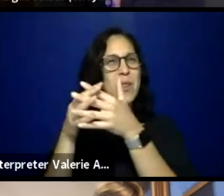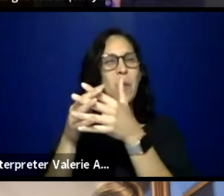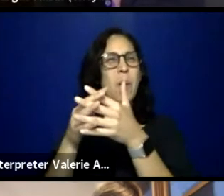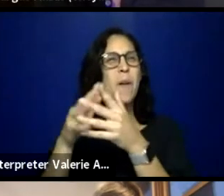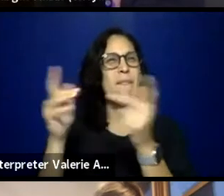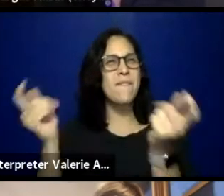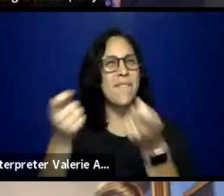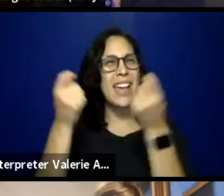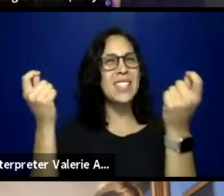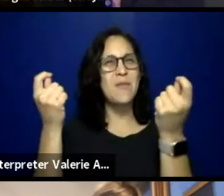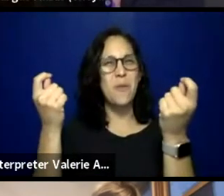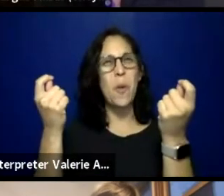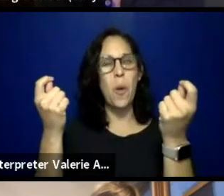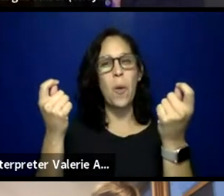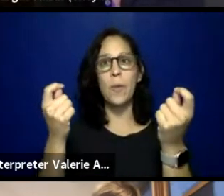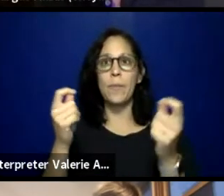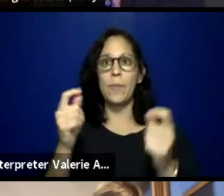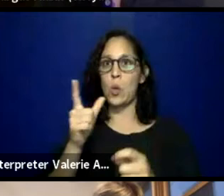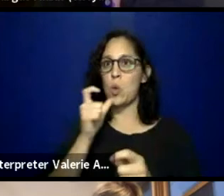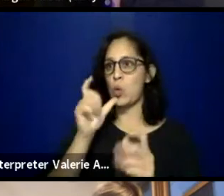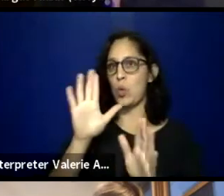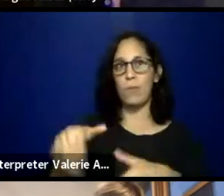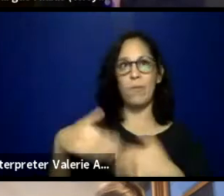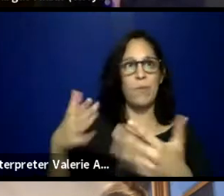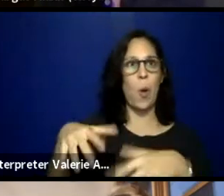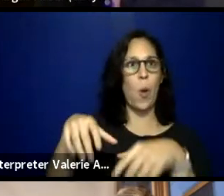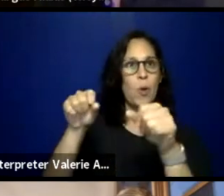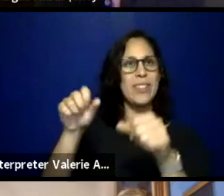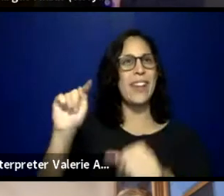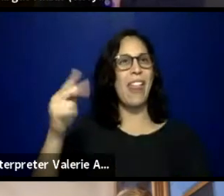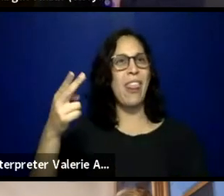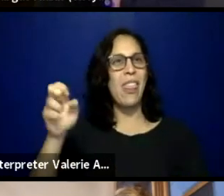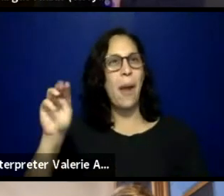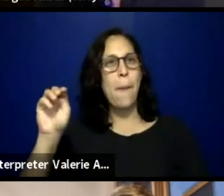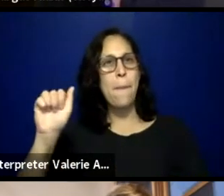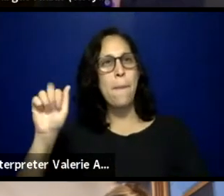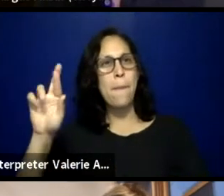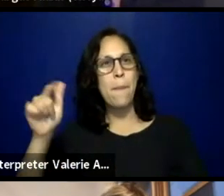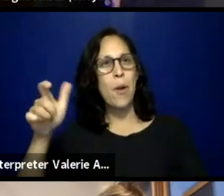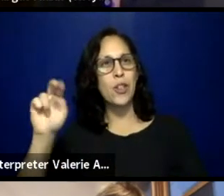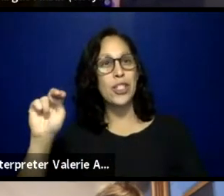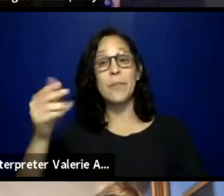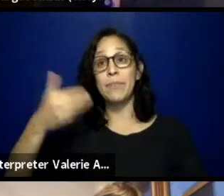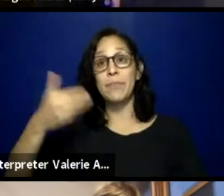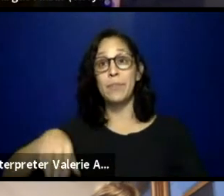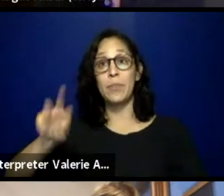My name is Whitney Reed. I am the founder of The Urban Window,